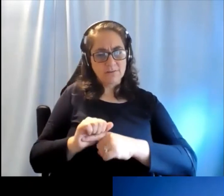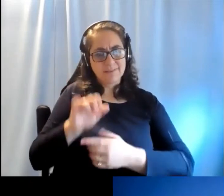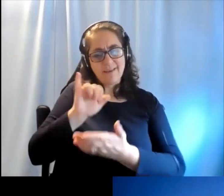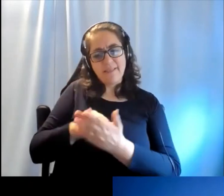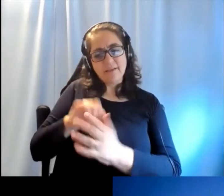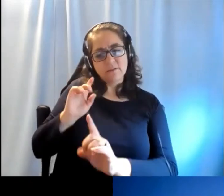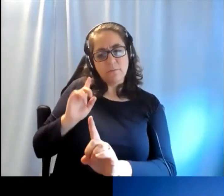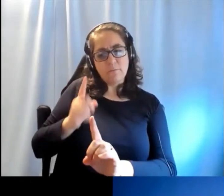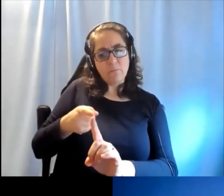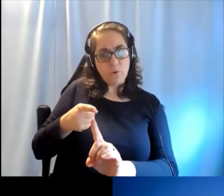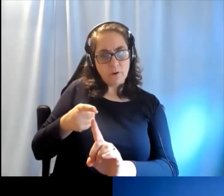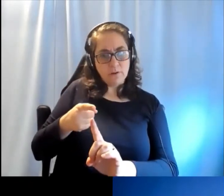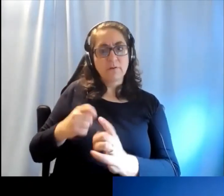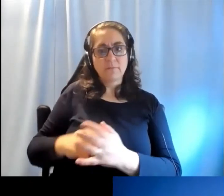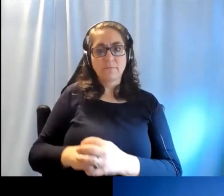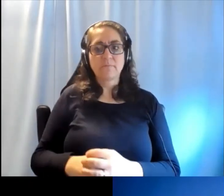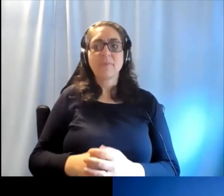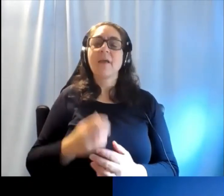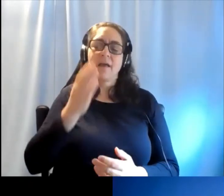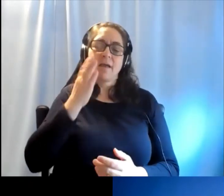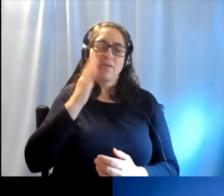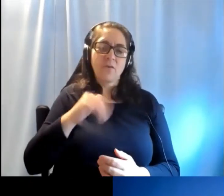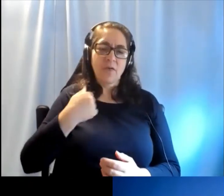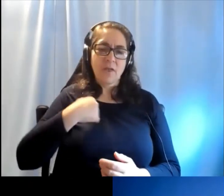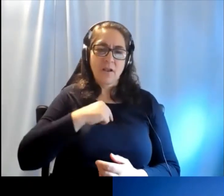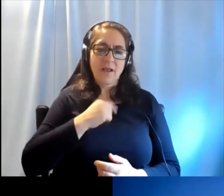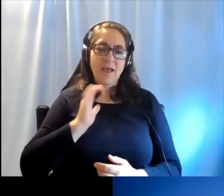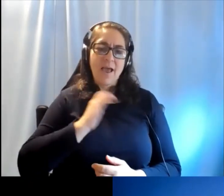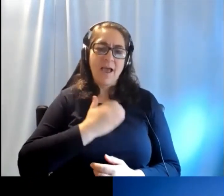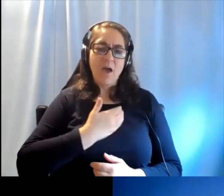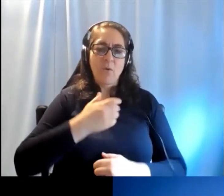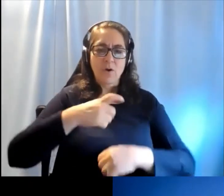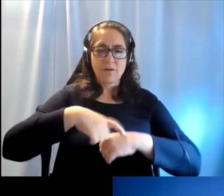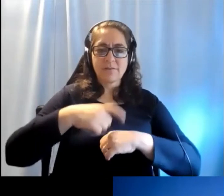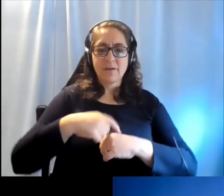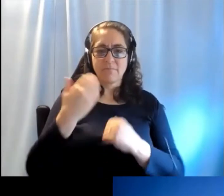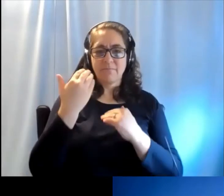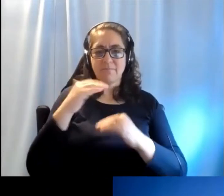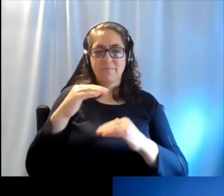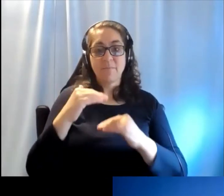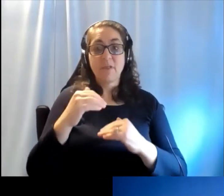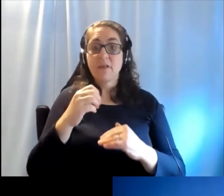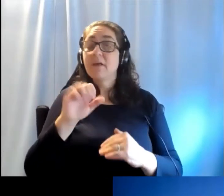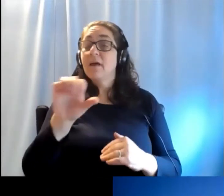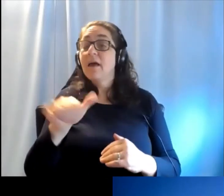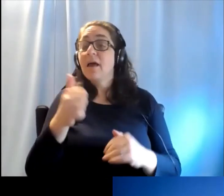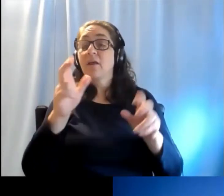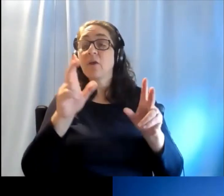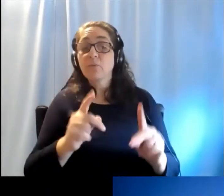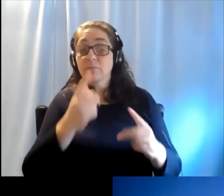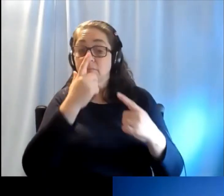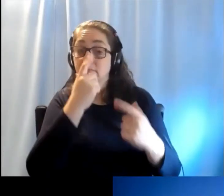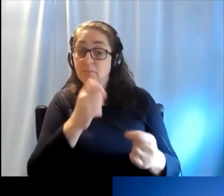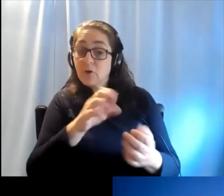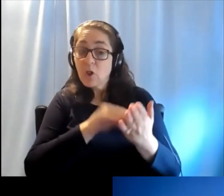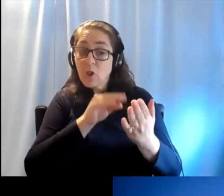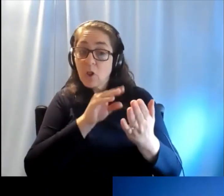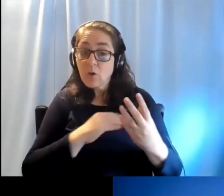So that is the purpose of this initiative. And I we have a limited time but anybody who is interested to know more about this can